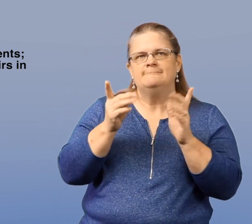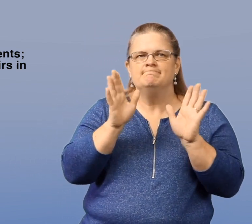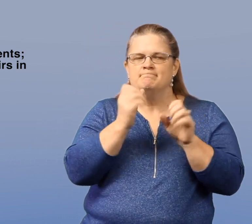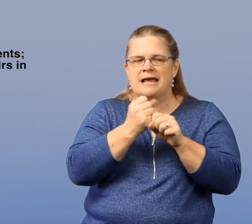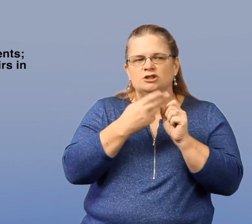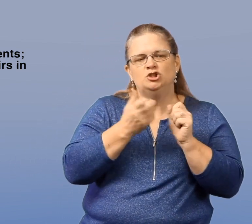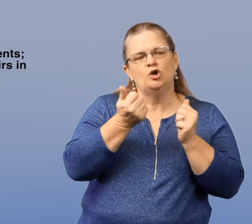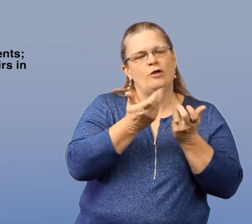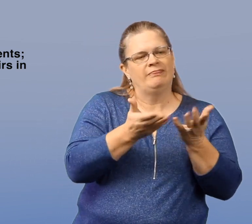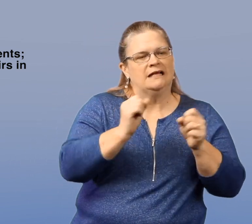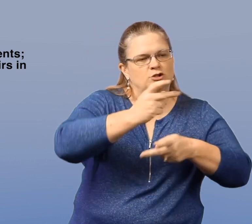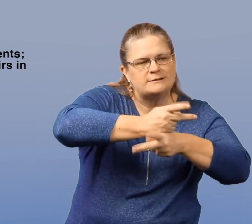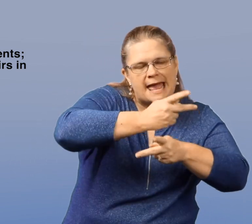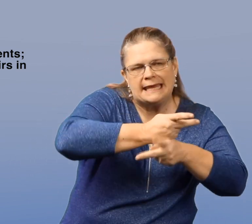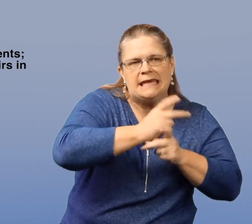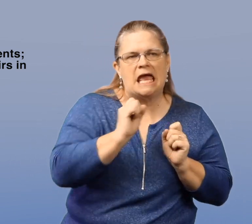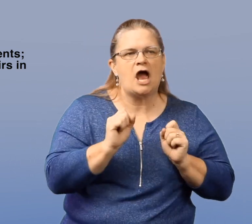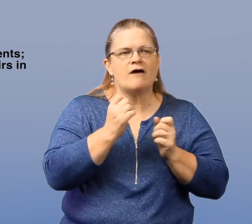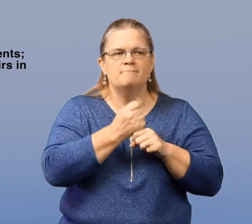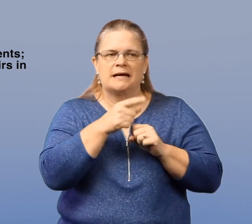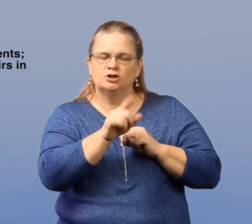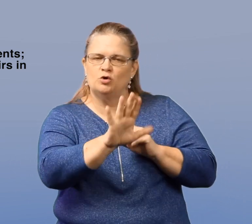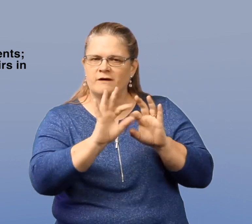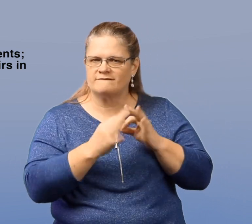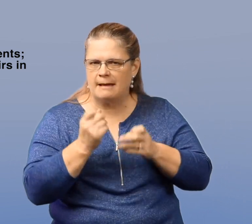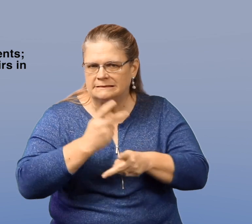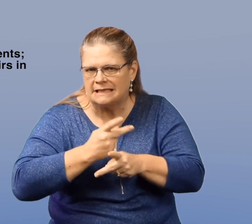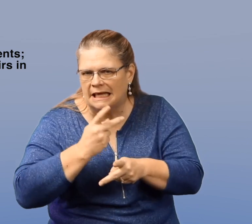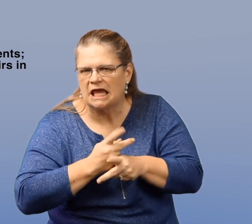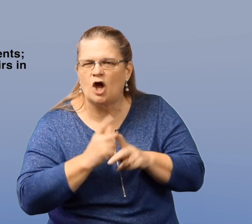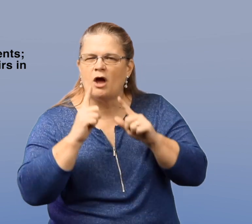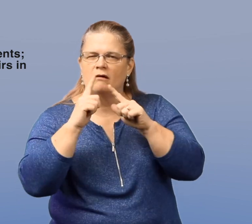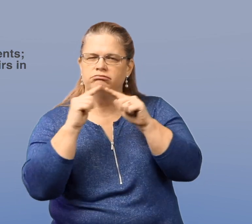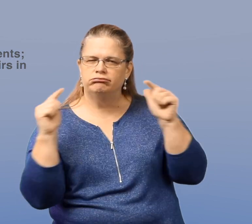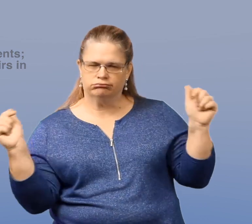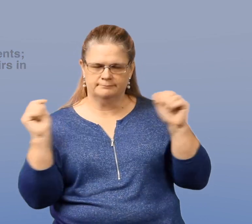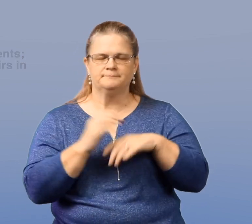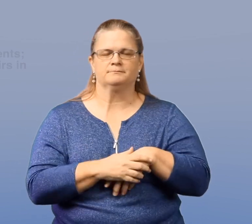making sure things are taken care of, family members are taken care of. Those are warning signs.